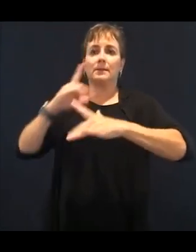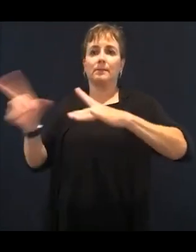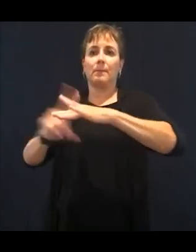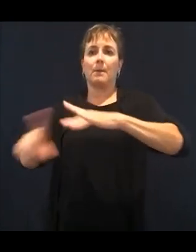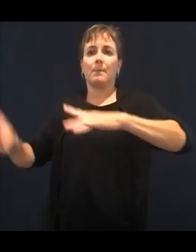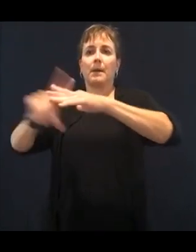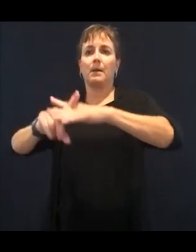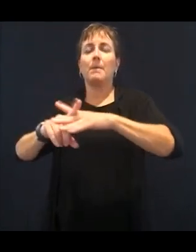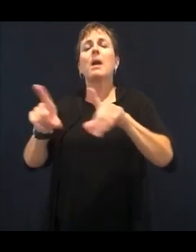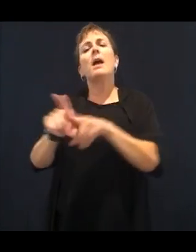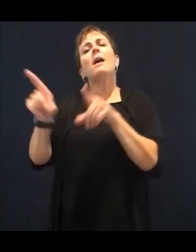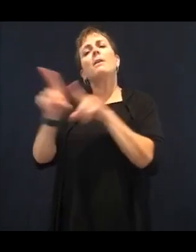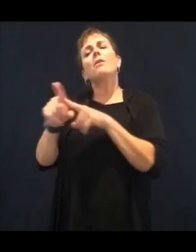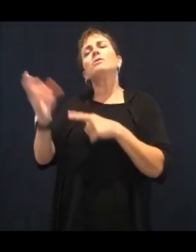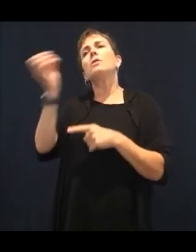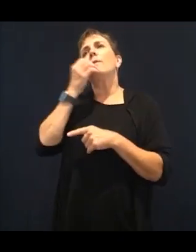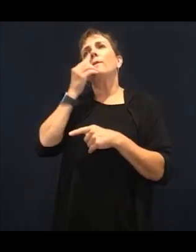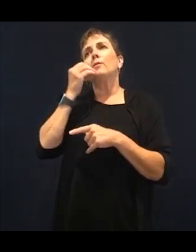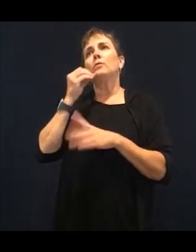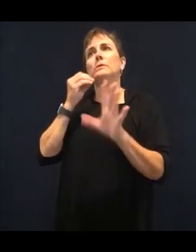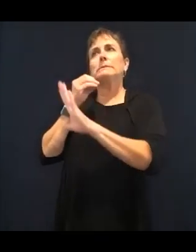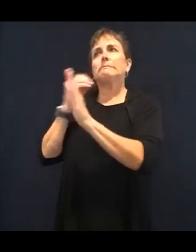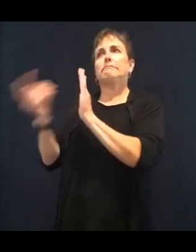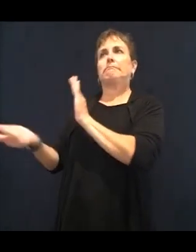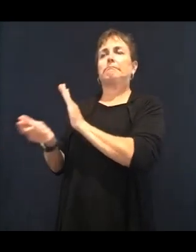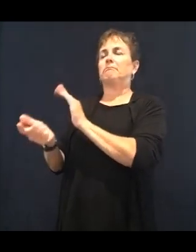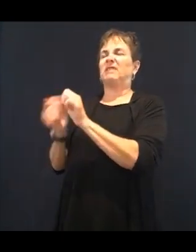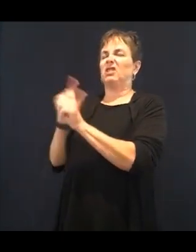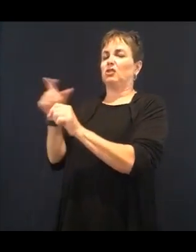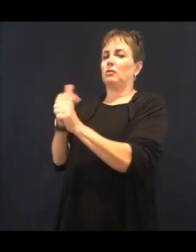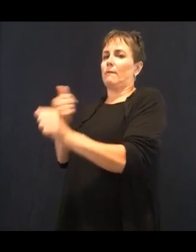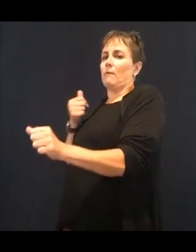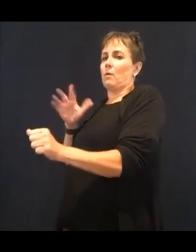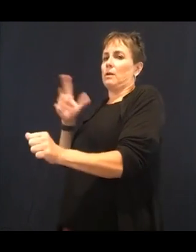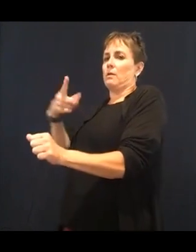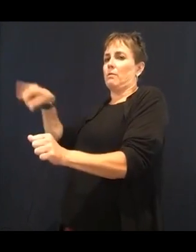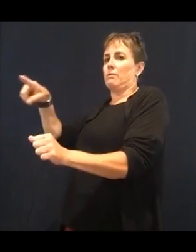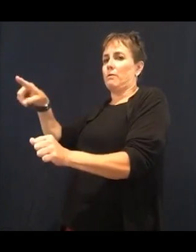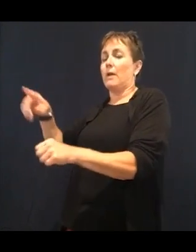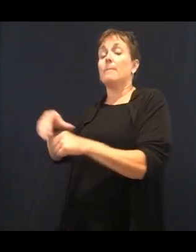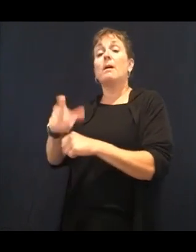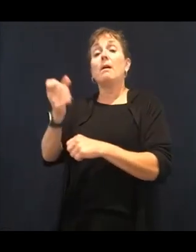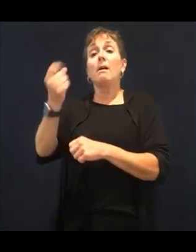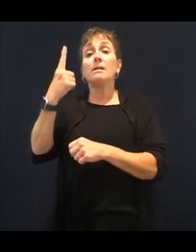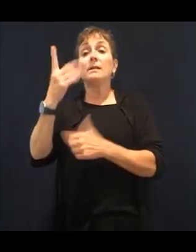actually hinder hydration